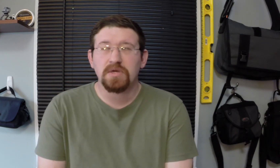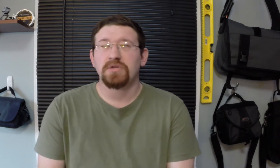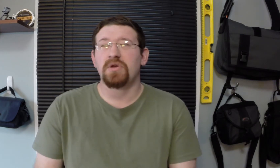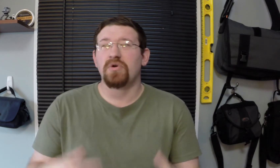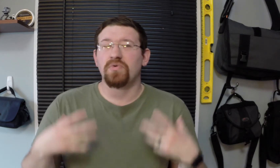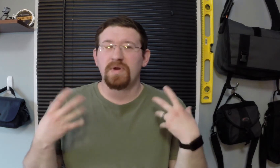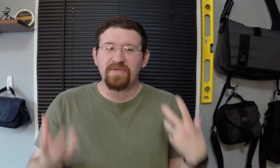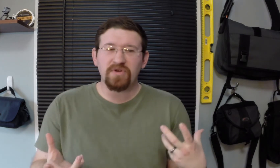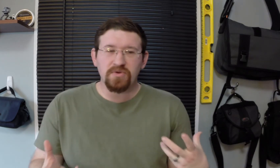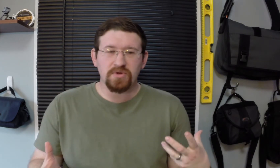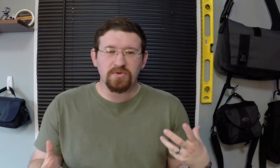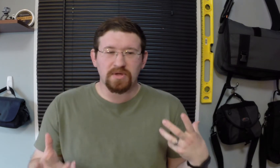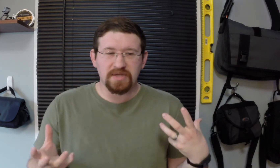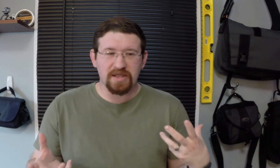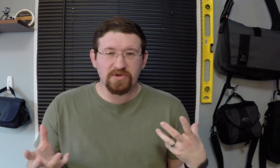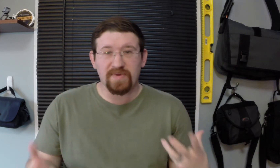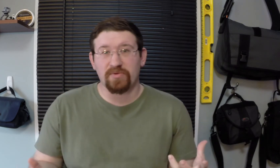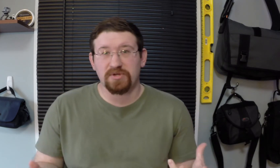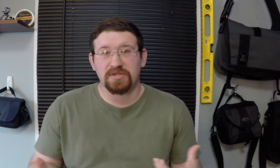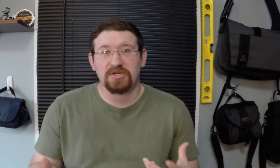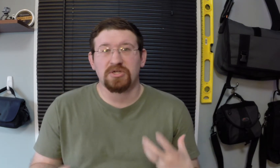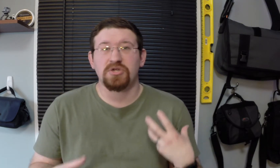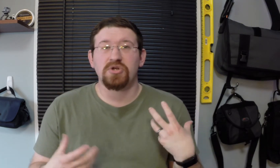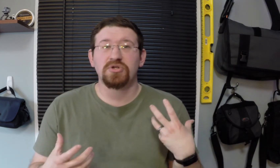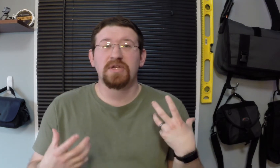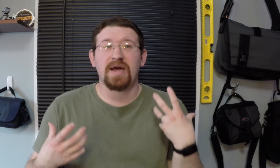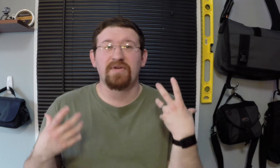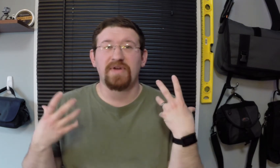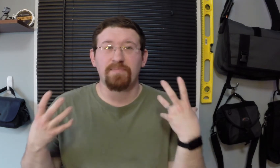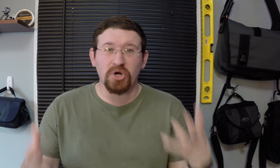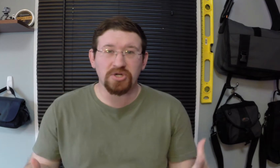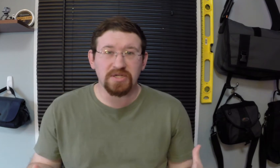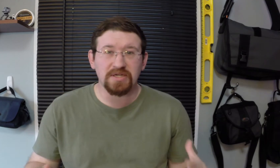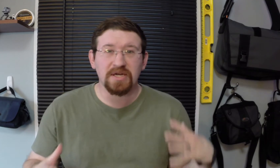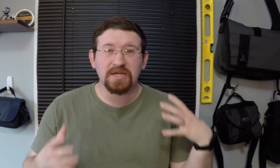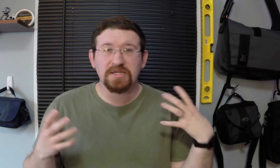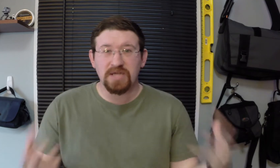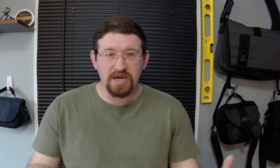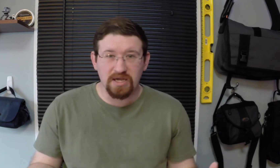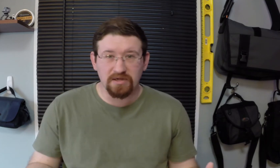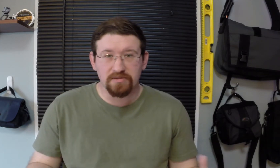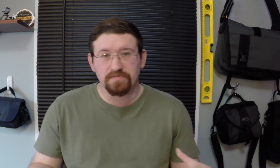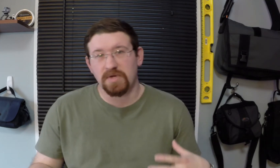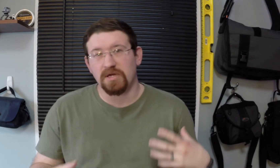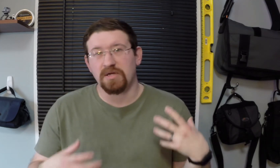So, whenever you do a sign language bible translation, you usually have a person signing